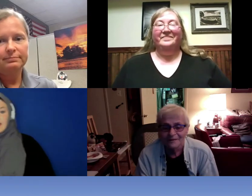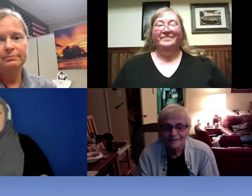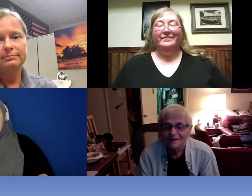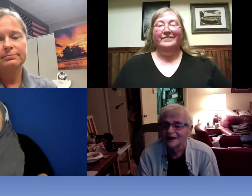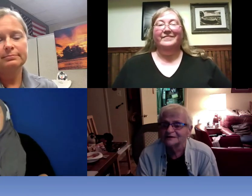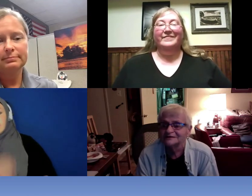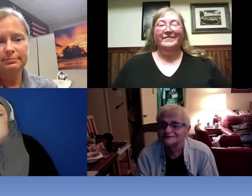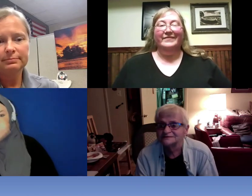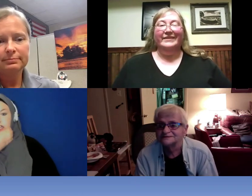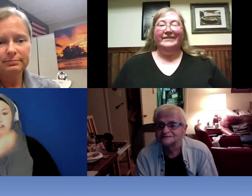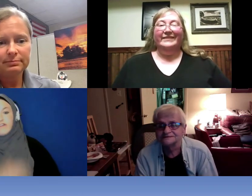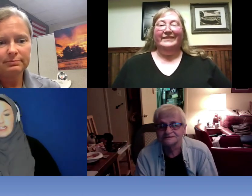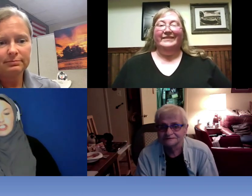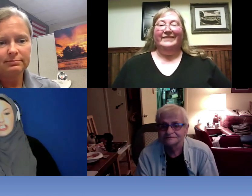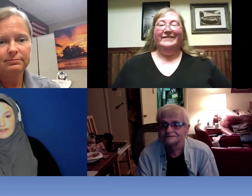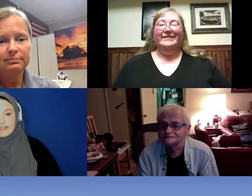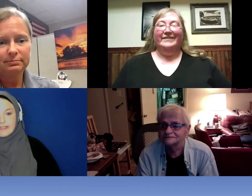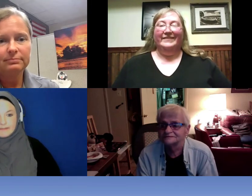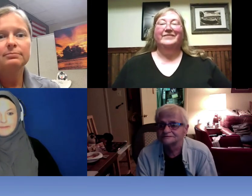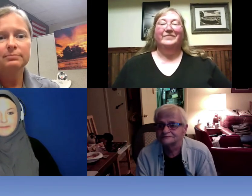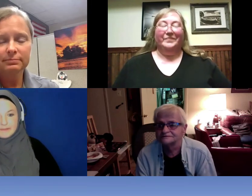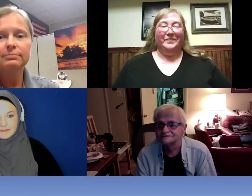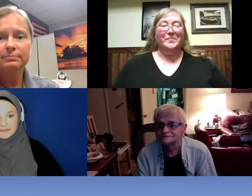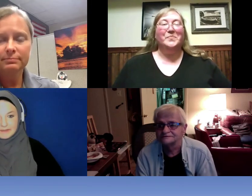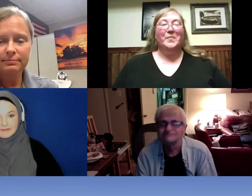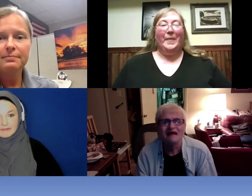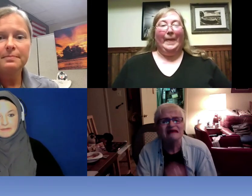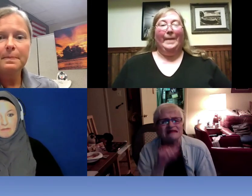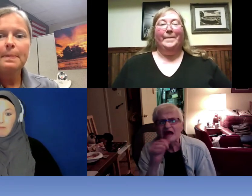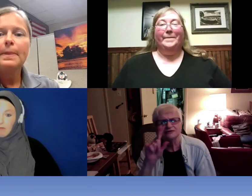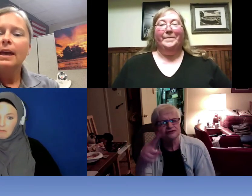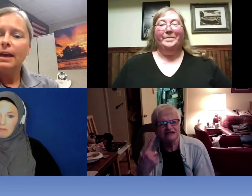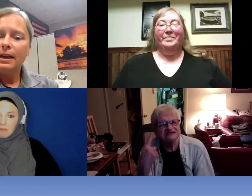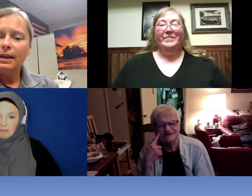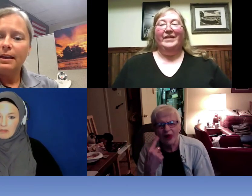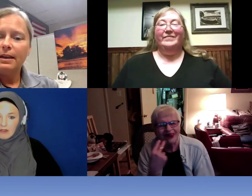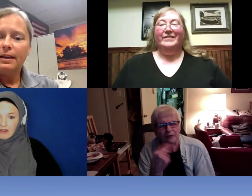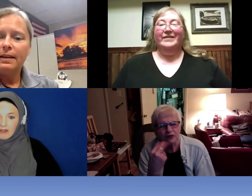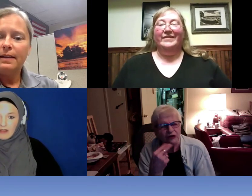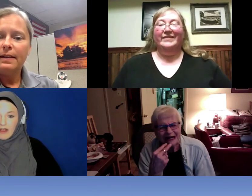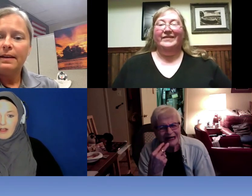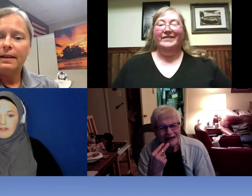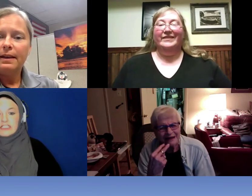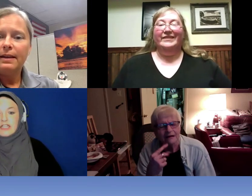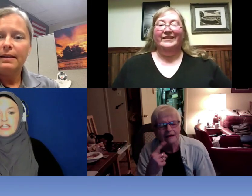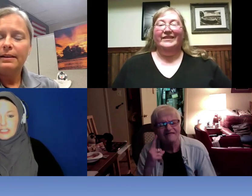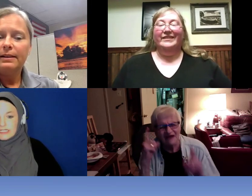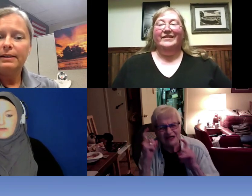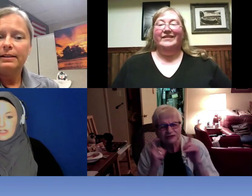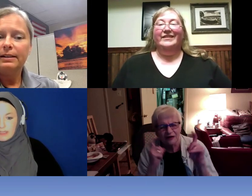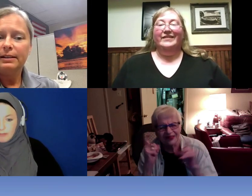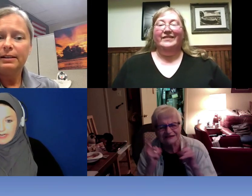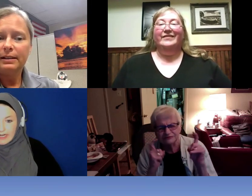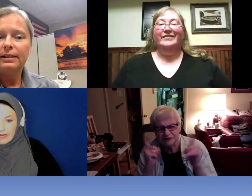They have clear face shields. It's not just for lipreading but